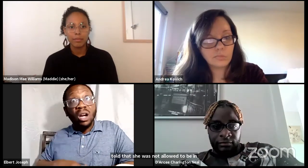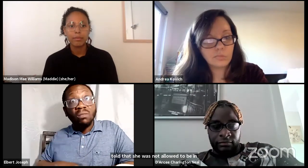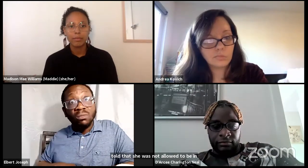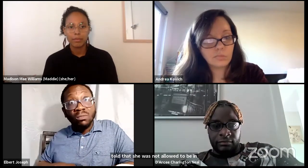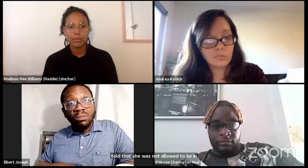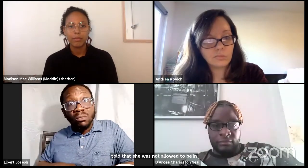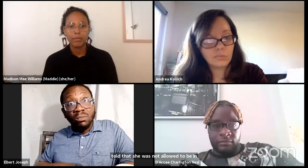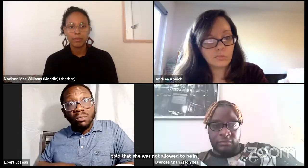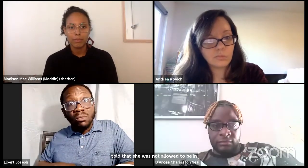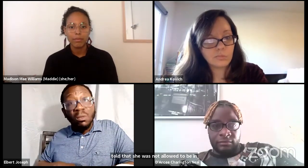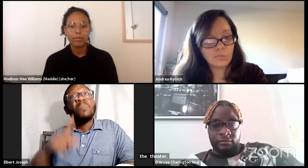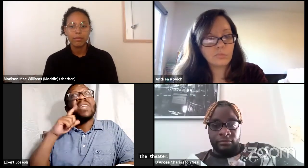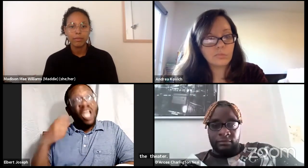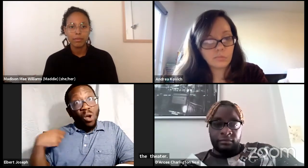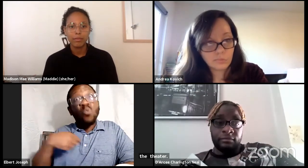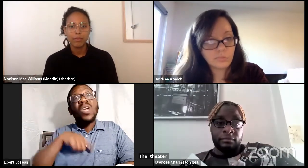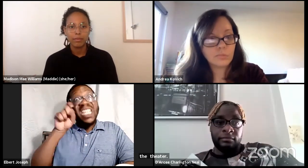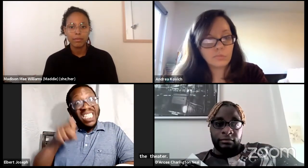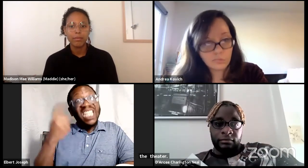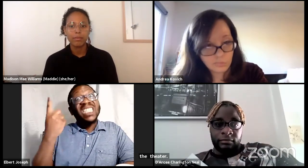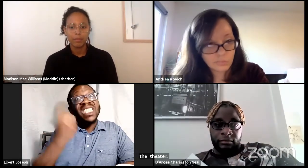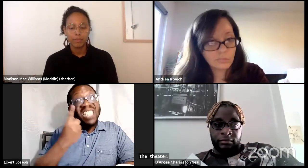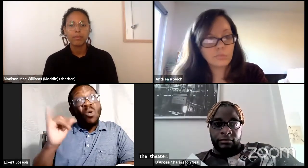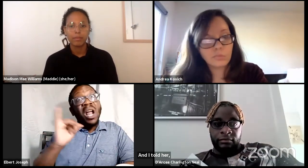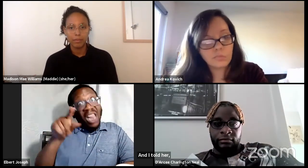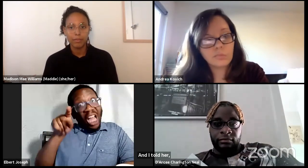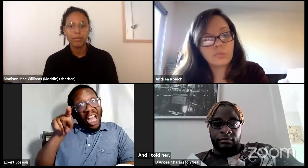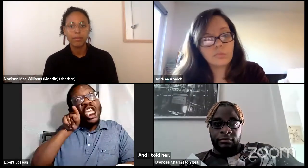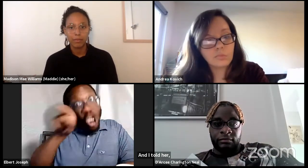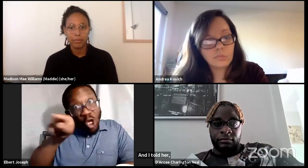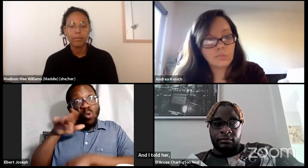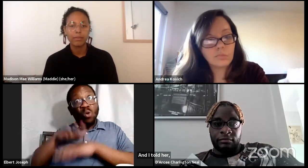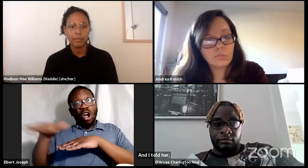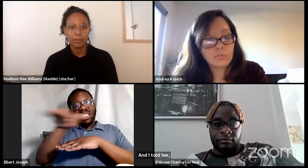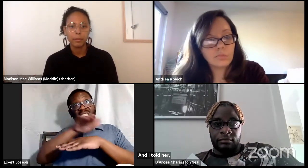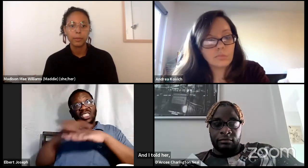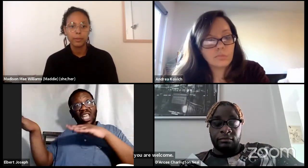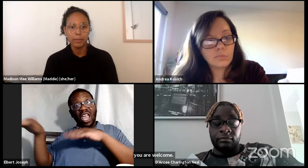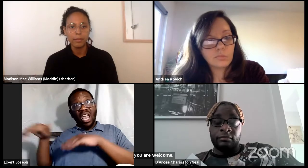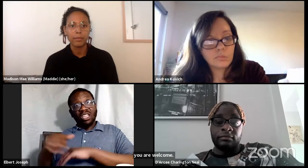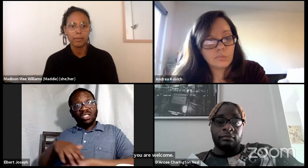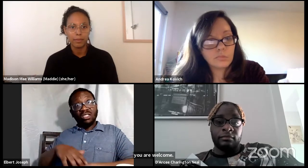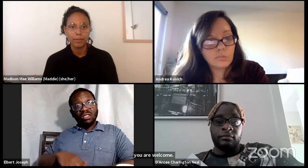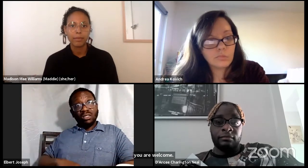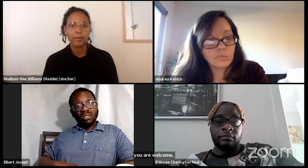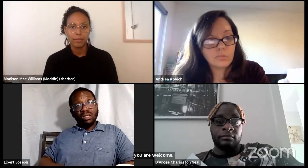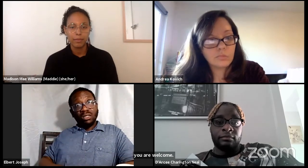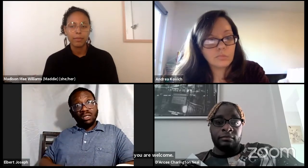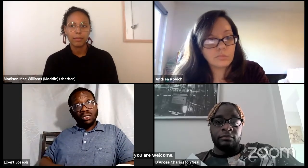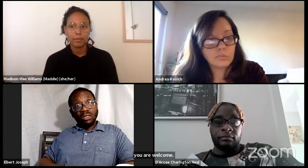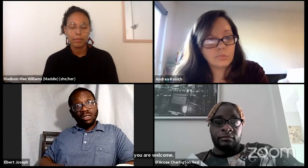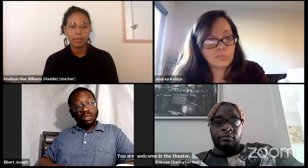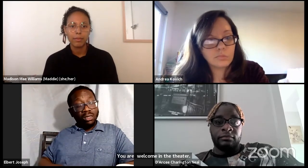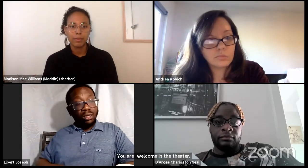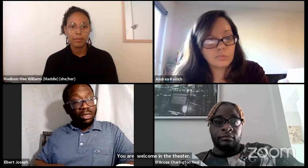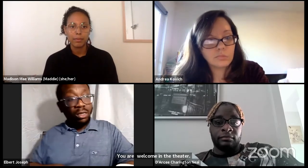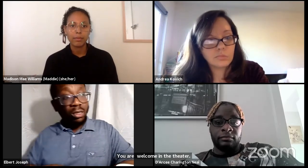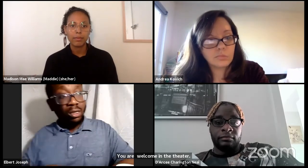You are welcome in the theater and don't let anyone tell you differently. You are needed on stage.